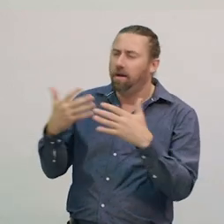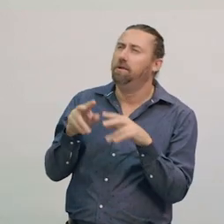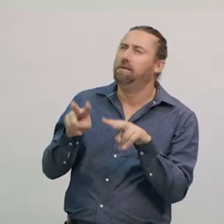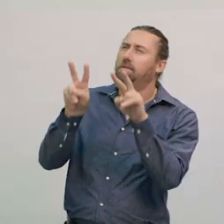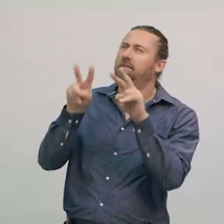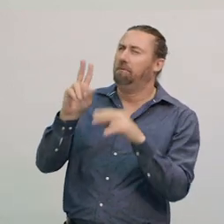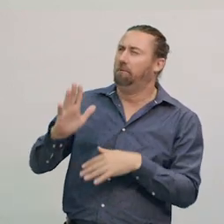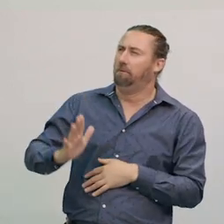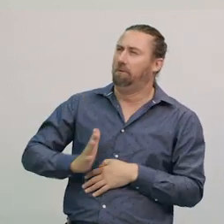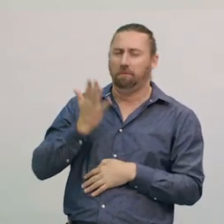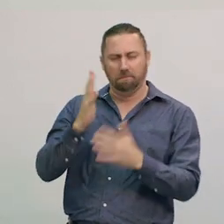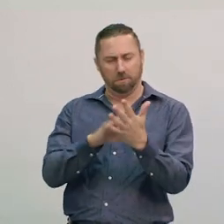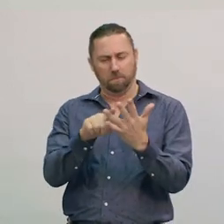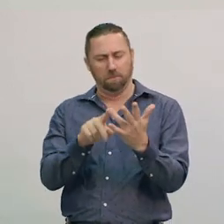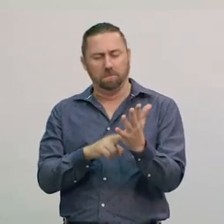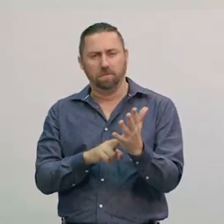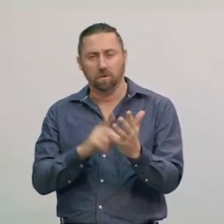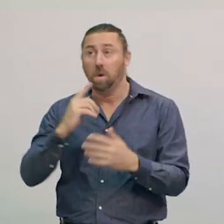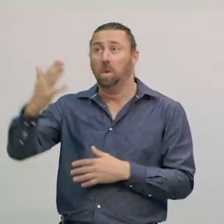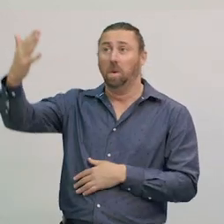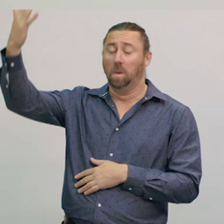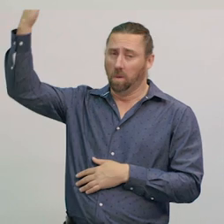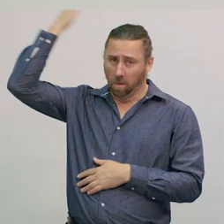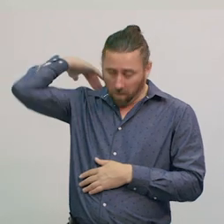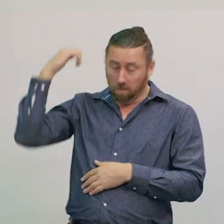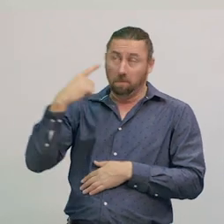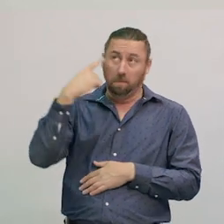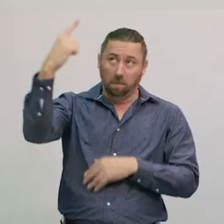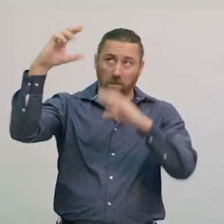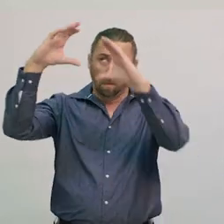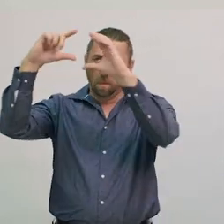Early on, humans observed the Moon and drew pictures to track its changes,